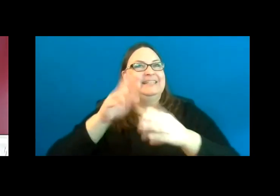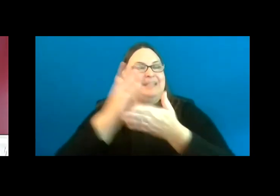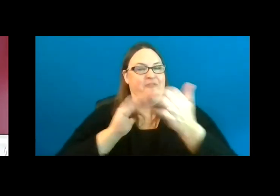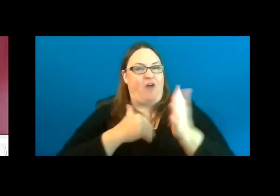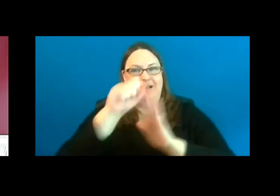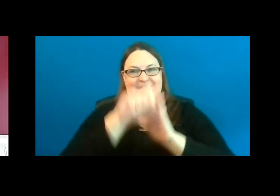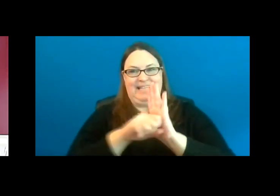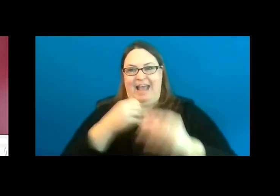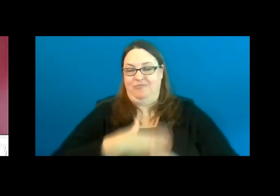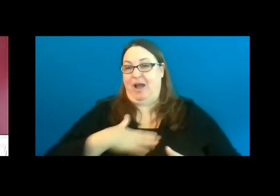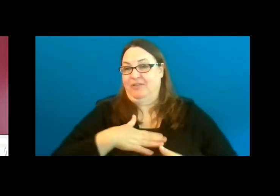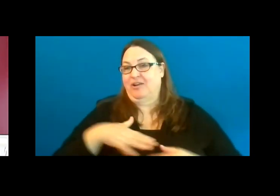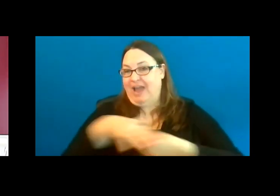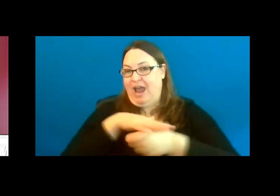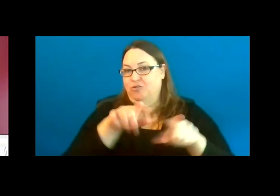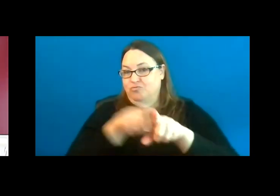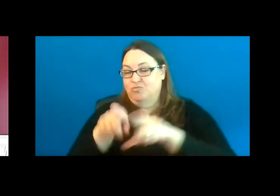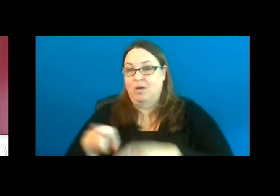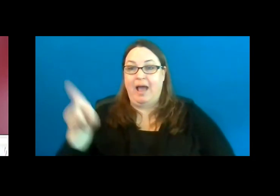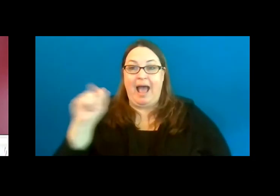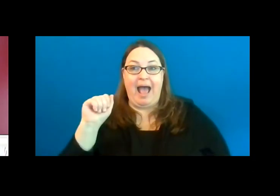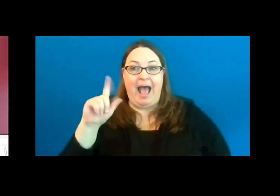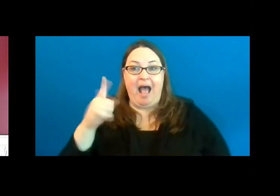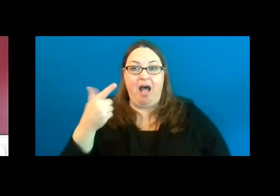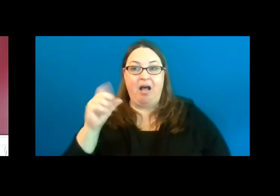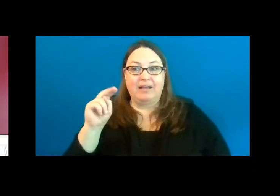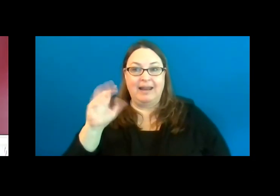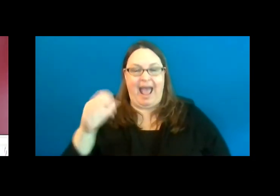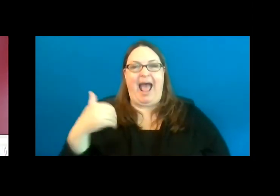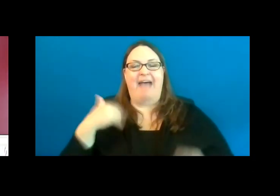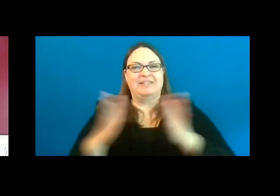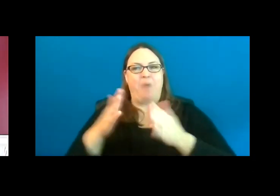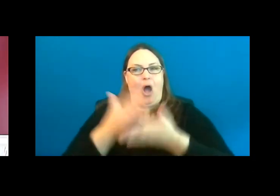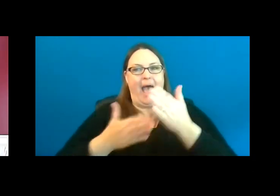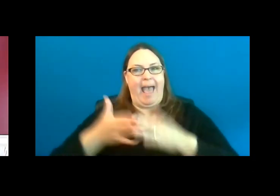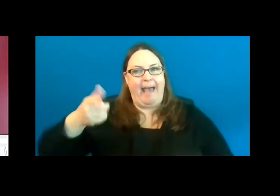The Algonac State Park offers a small handgun and shotgun range that's accessible.